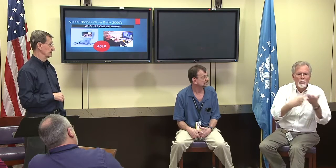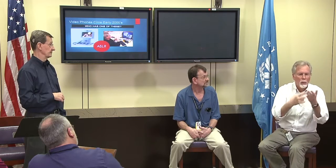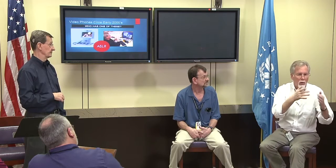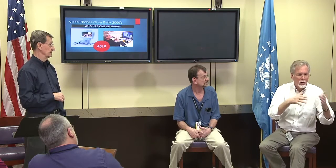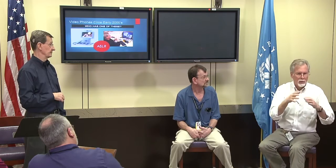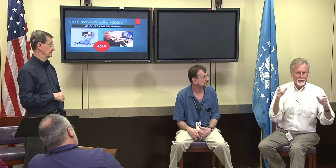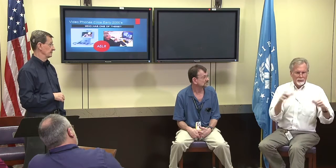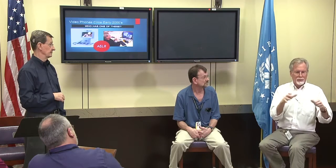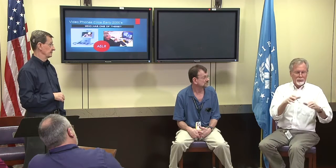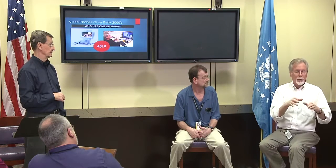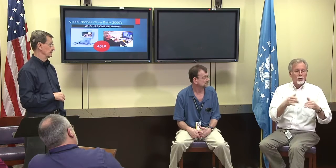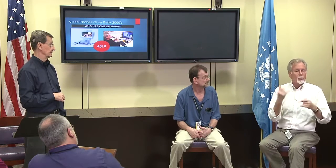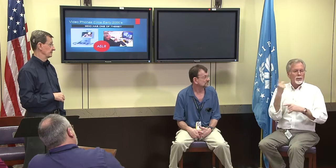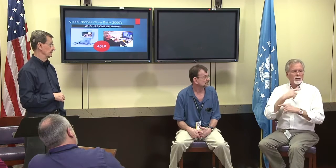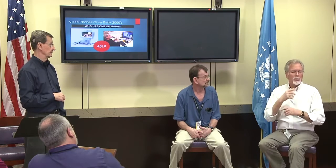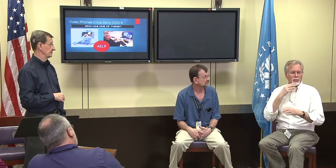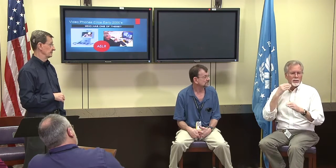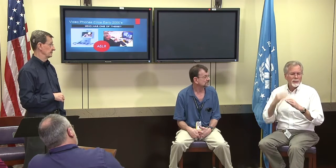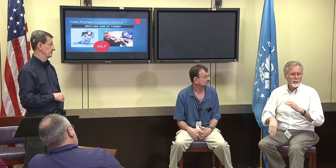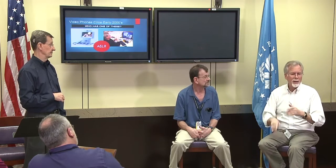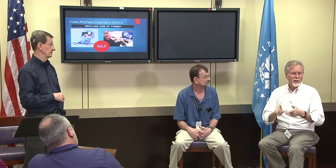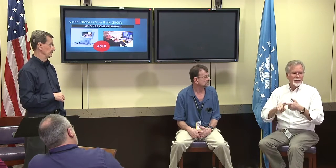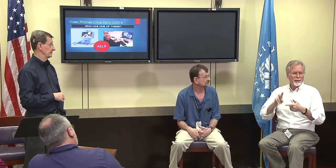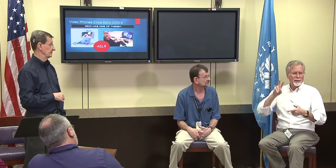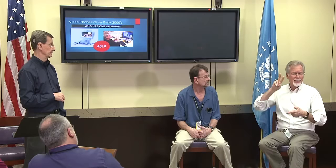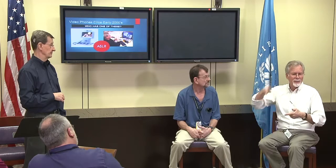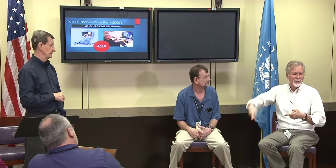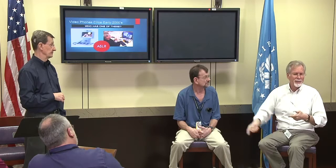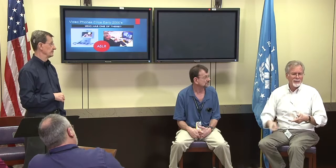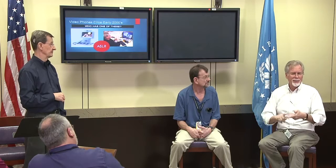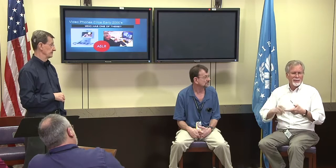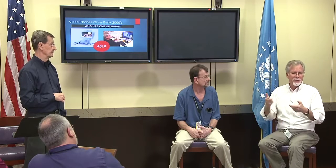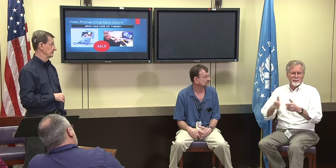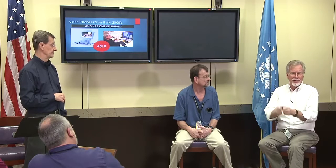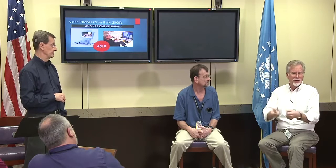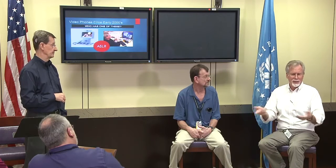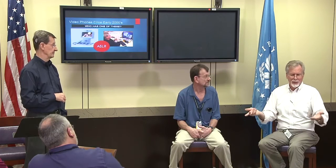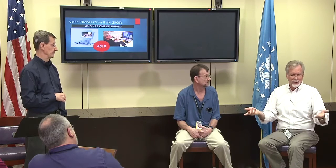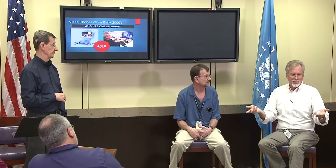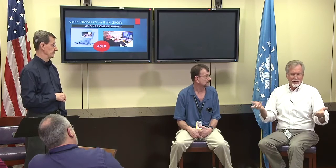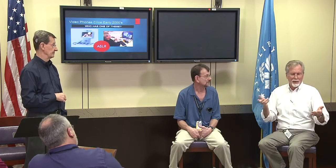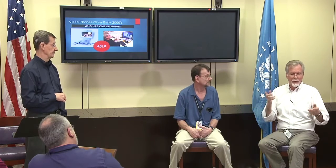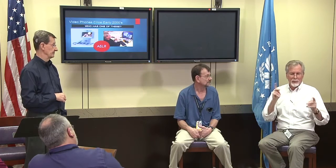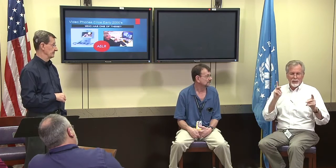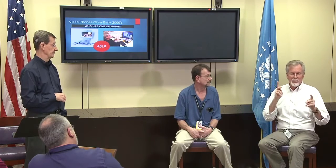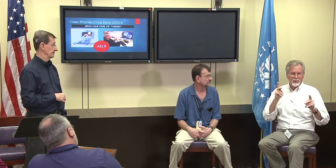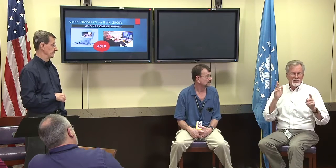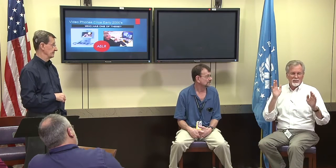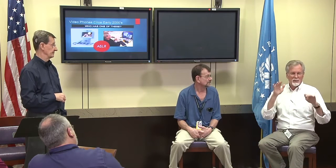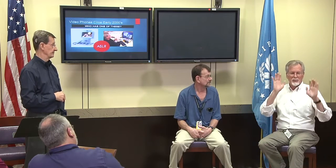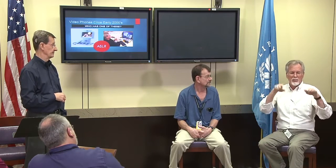what's happening in your life, what are we up to, and what are we not up to? Now we've got email, we've got videophones, we've got texting, we've got all these things.